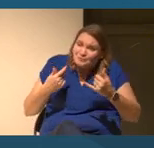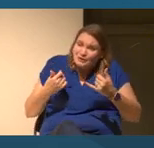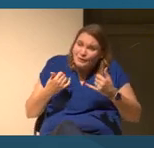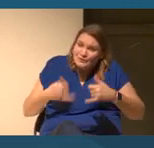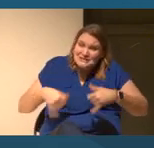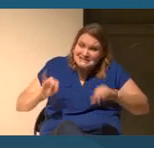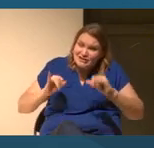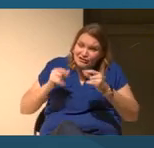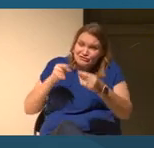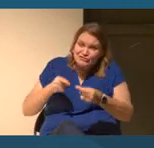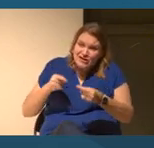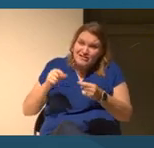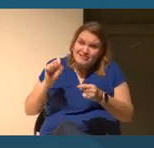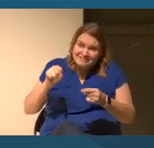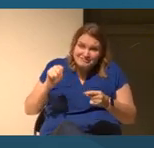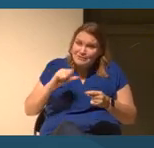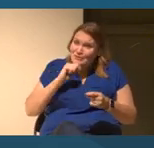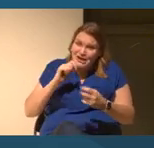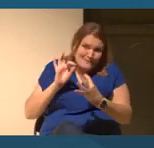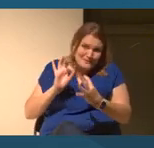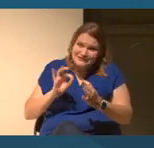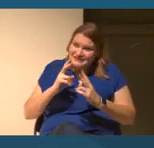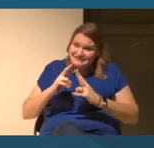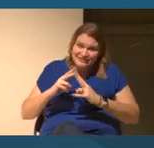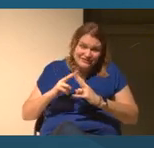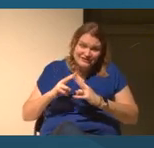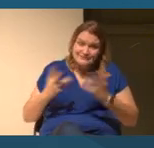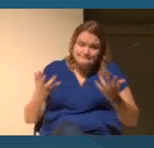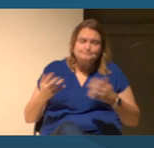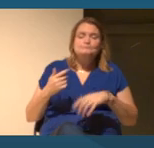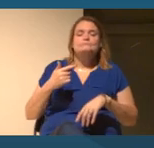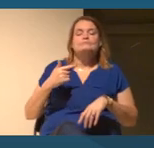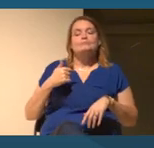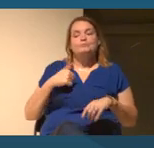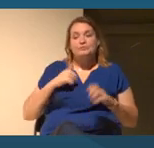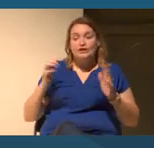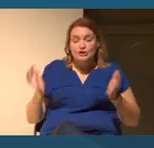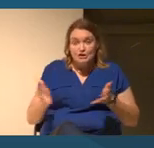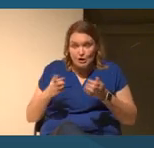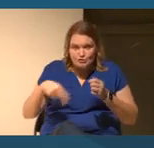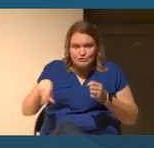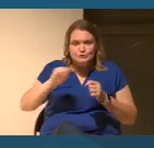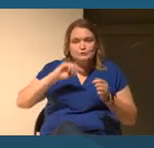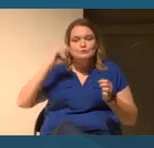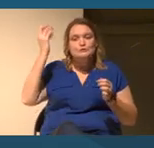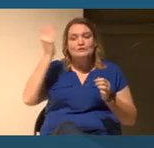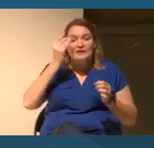But yeah, I would encourage you all to maybe even package some sort of media literacy in